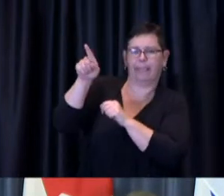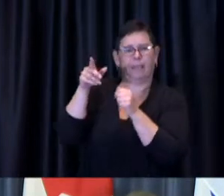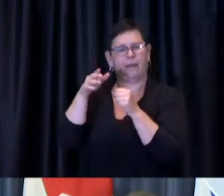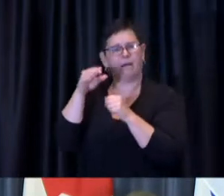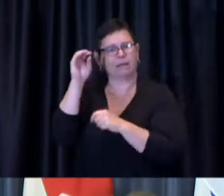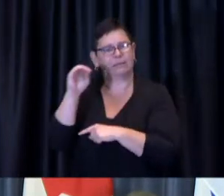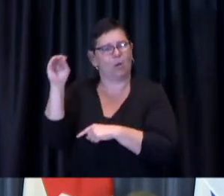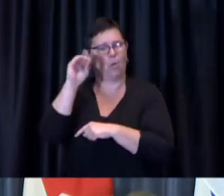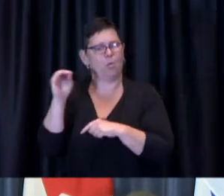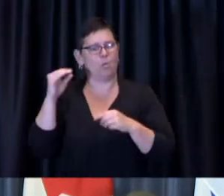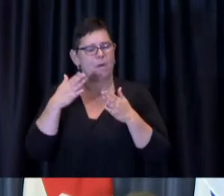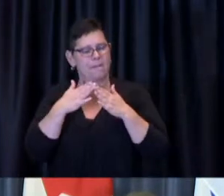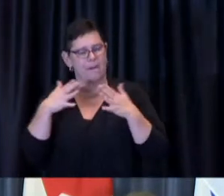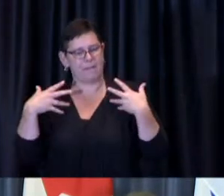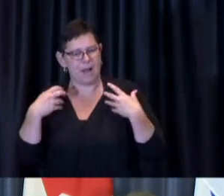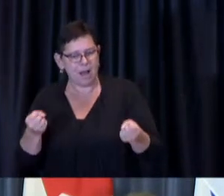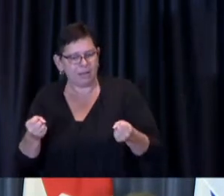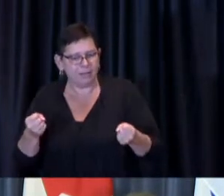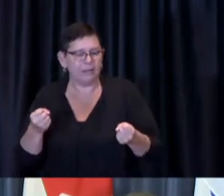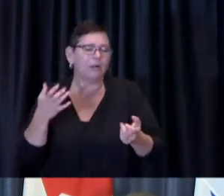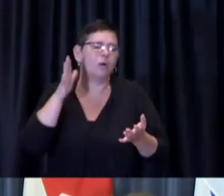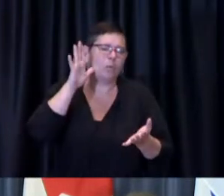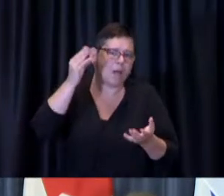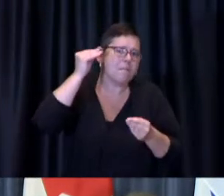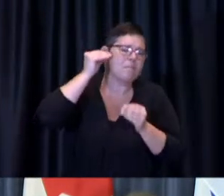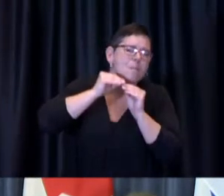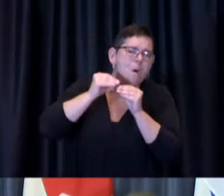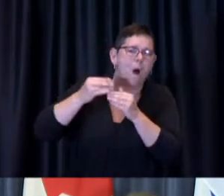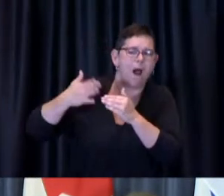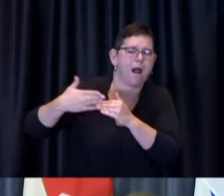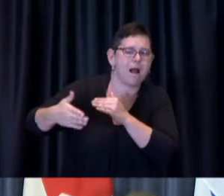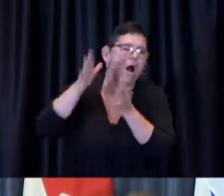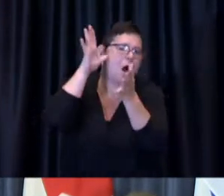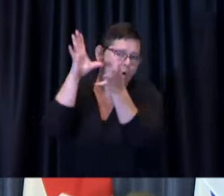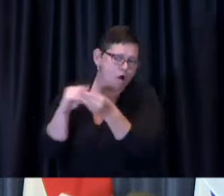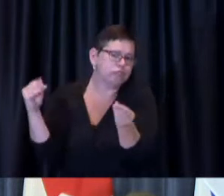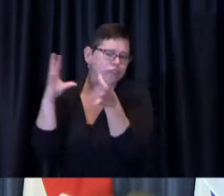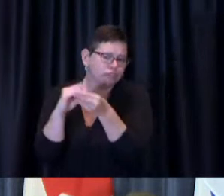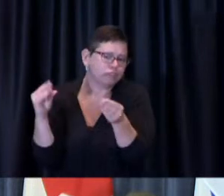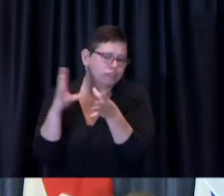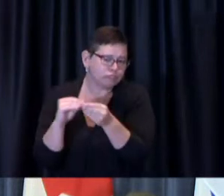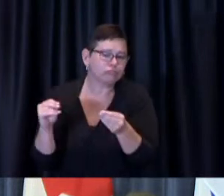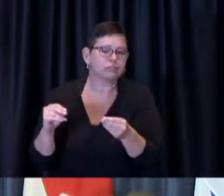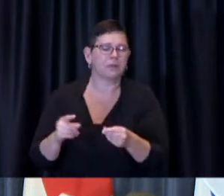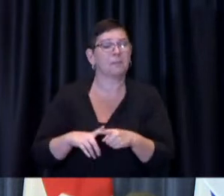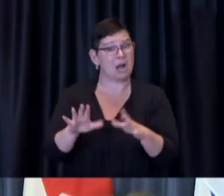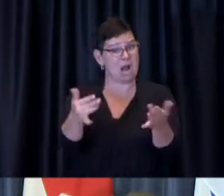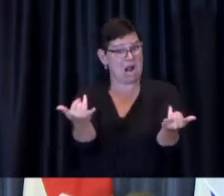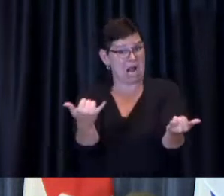more about what our provincial counterparts have in mind i would say this again lots of strong